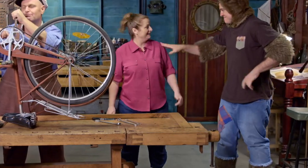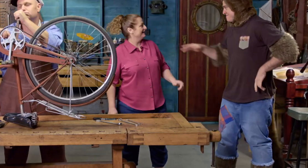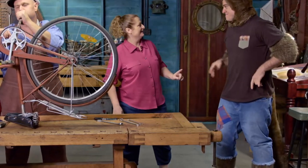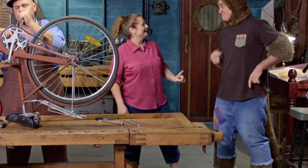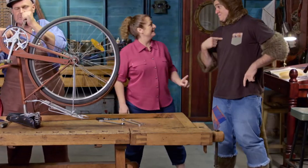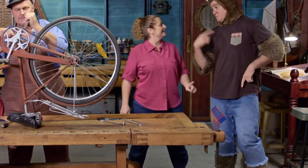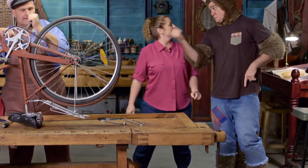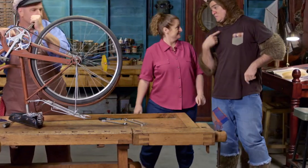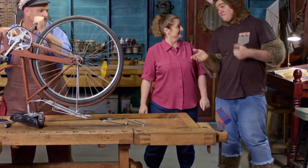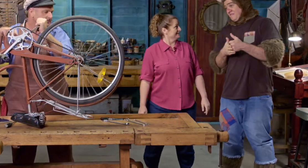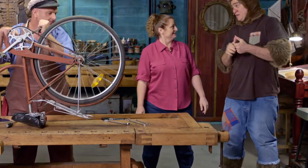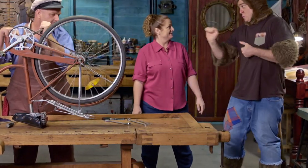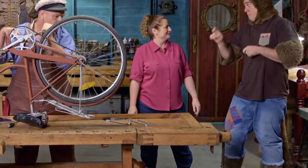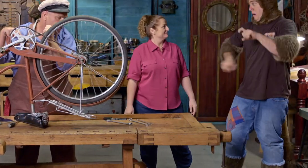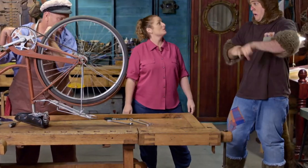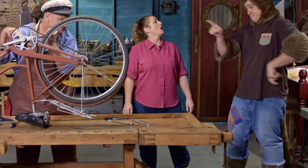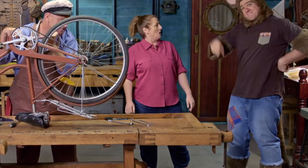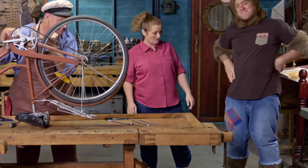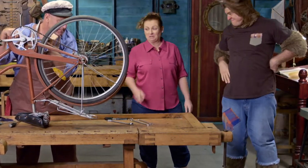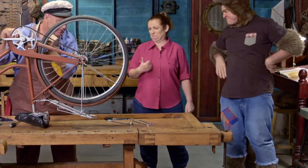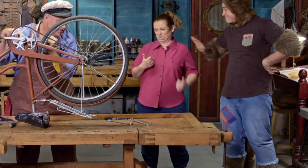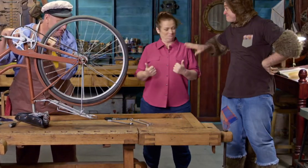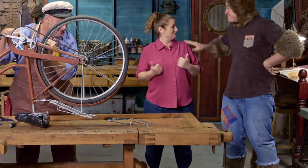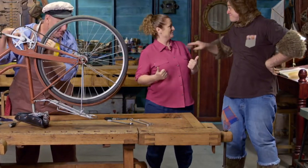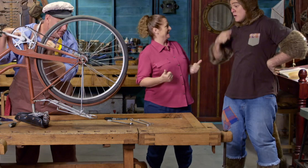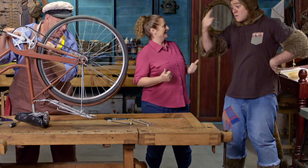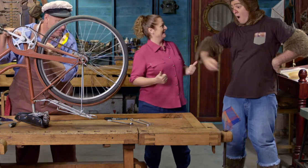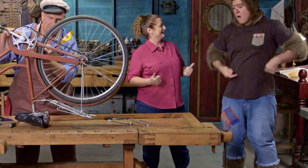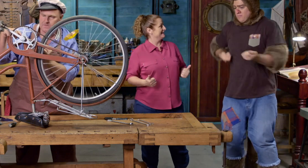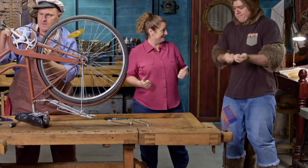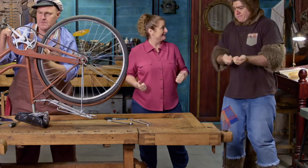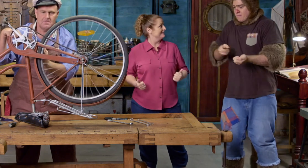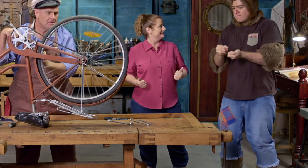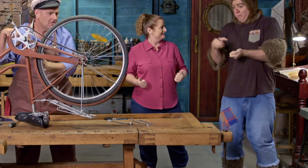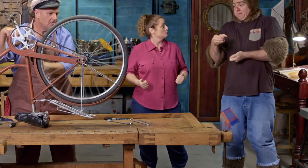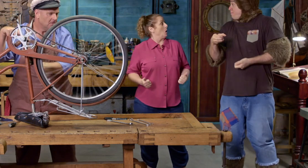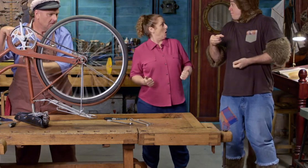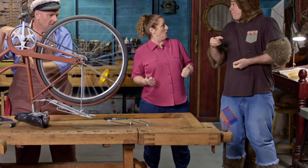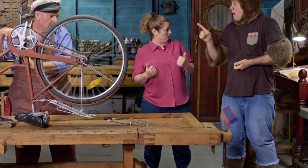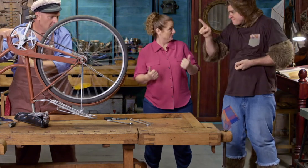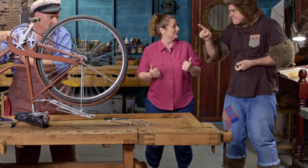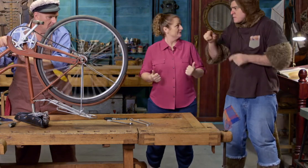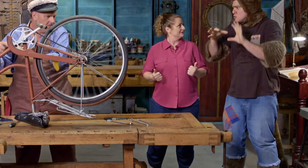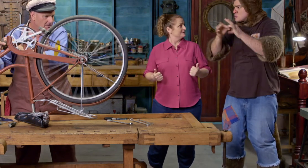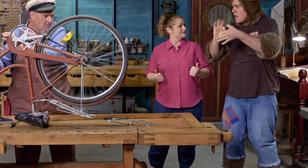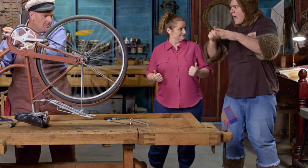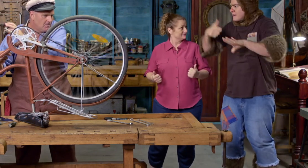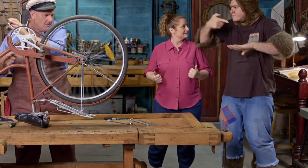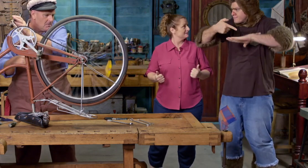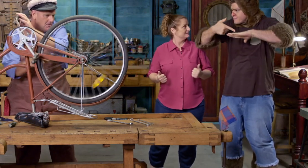Sally, we've fixed your bike. Oh, that's great. I've pumped up the tyres, we've oiled the chain...